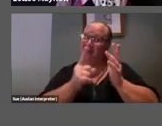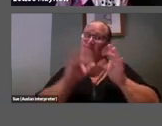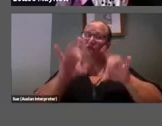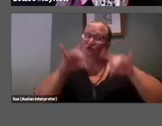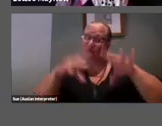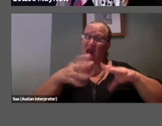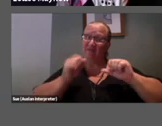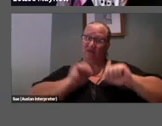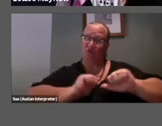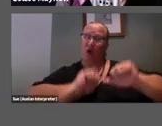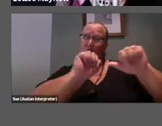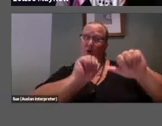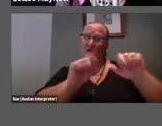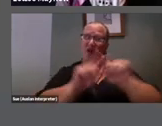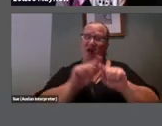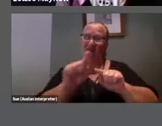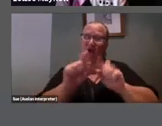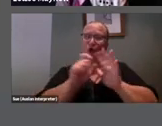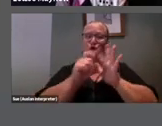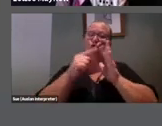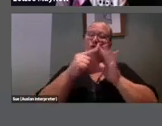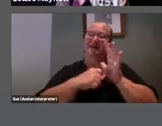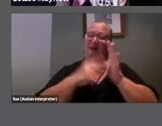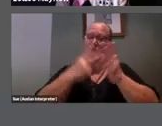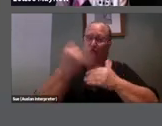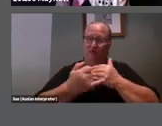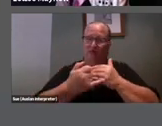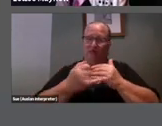version of the Do It project running right now.